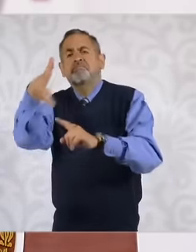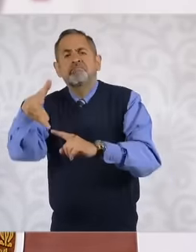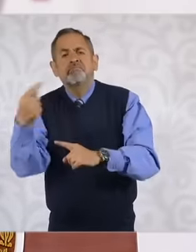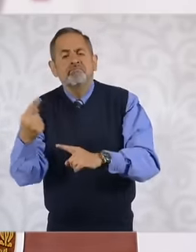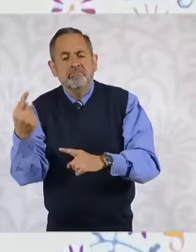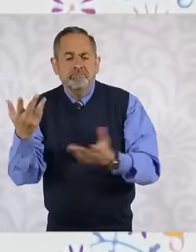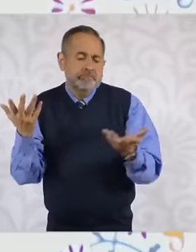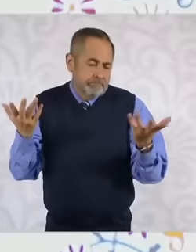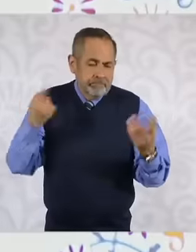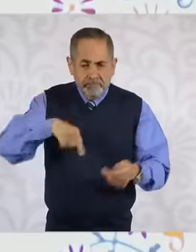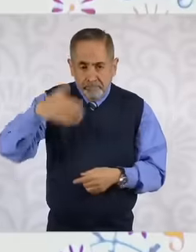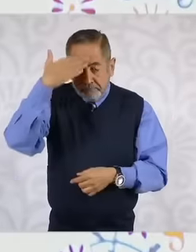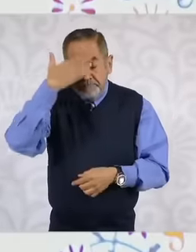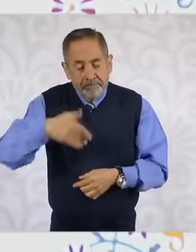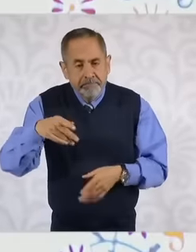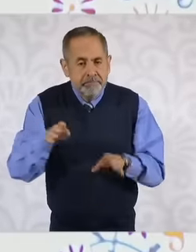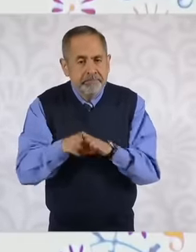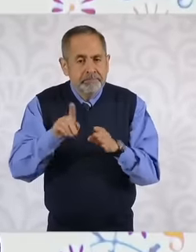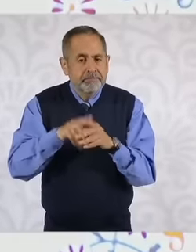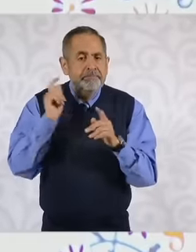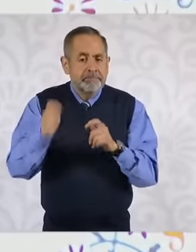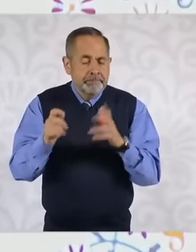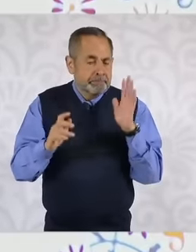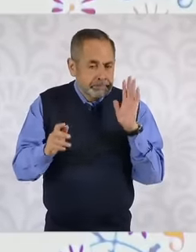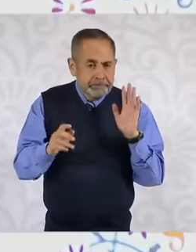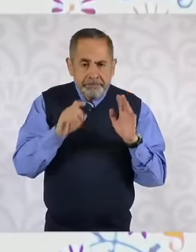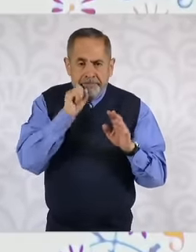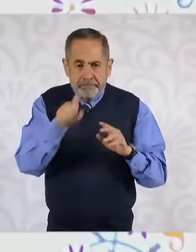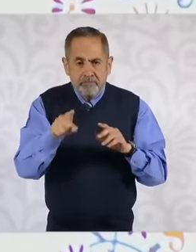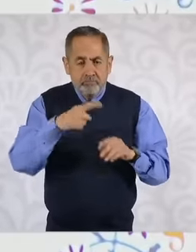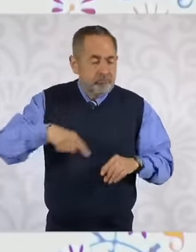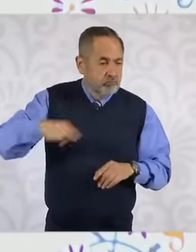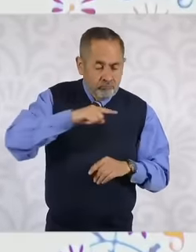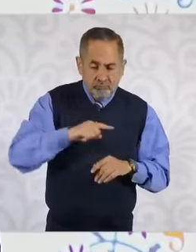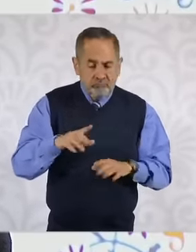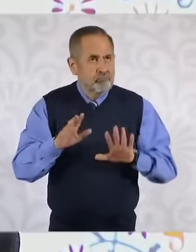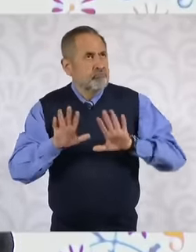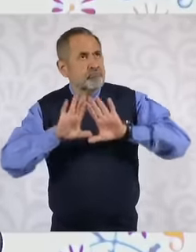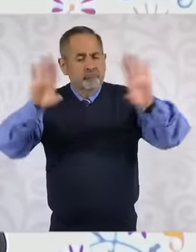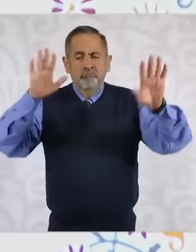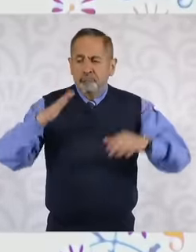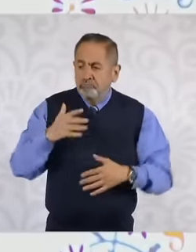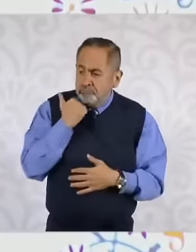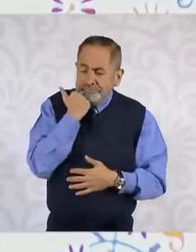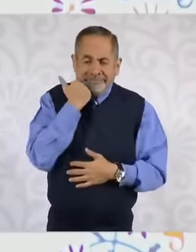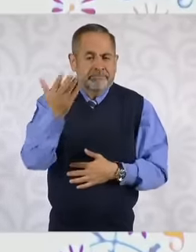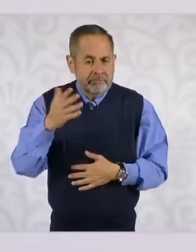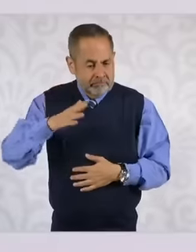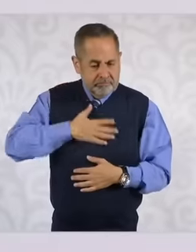you know, in addition to energy sovereignty, we want to advance the